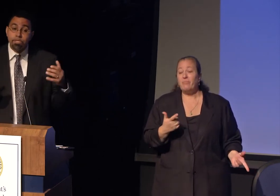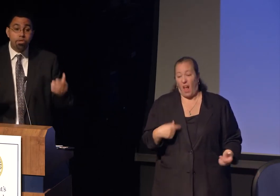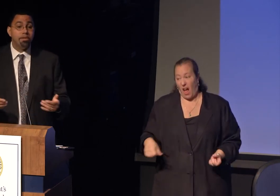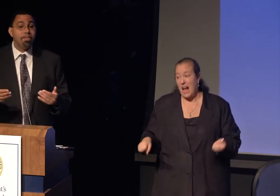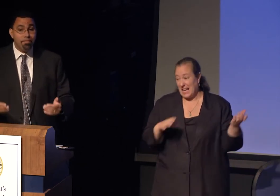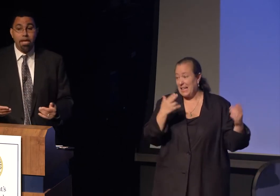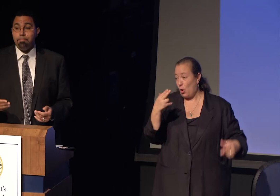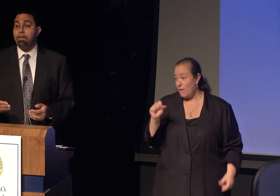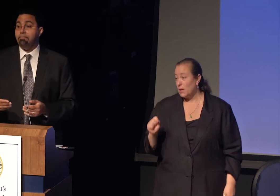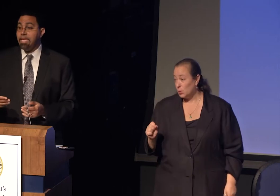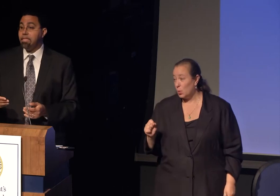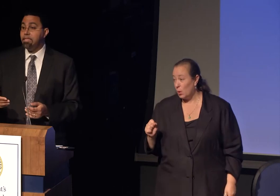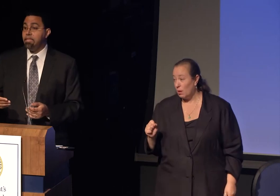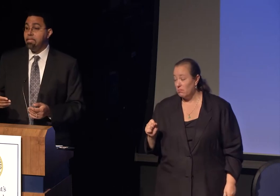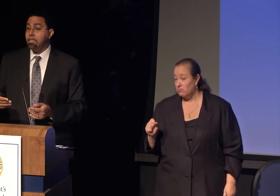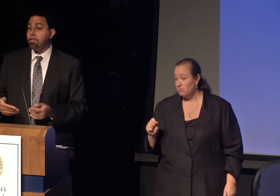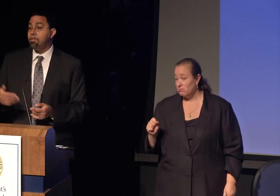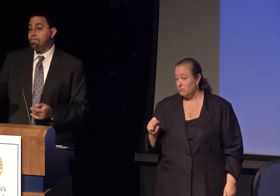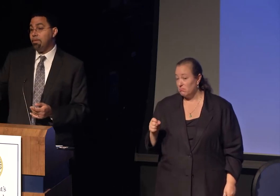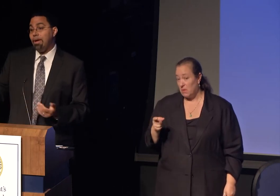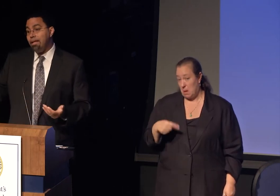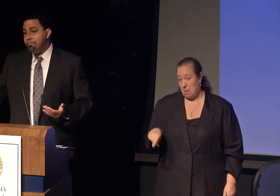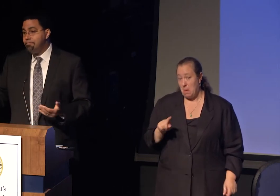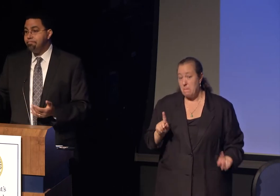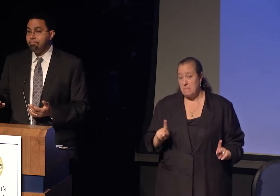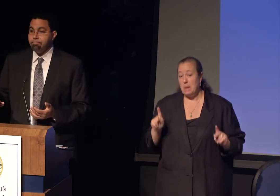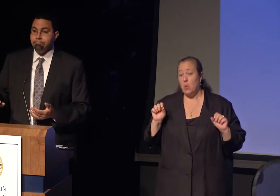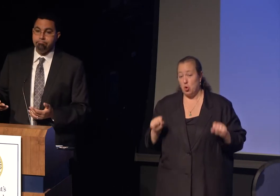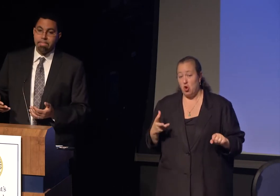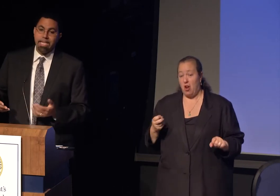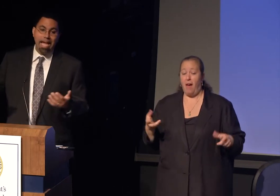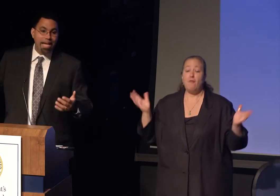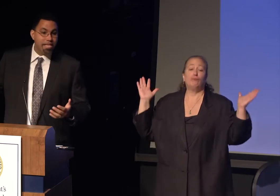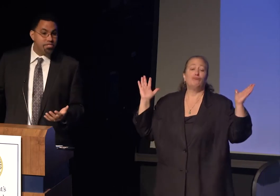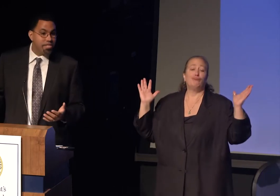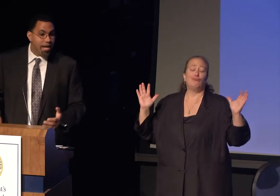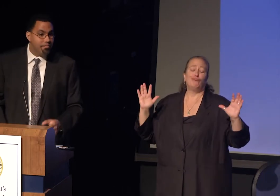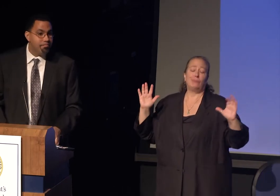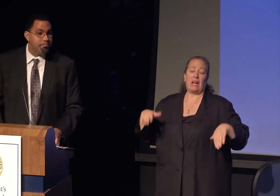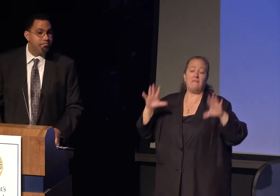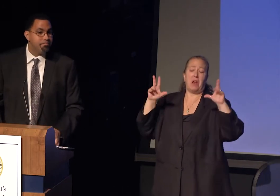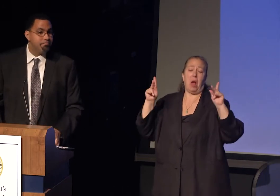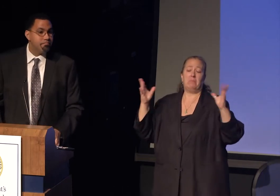Folks could have given up on me. They could say "He had his shot."